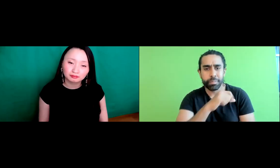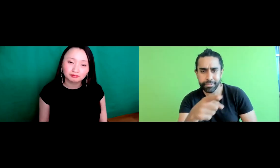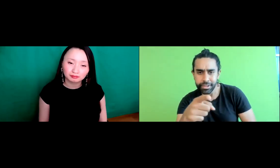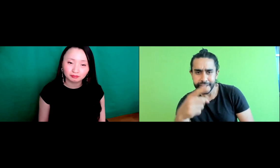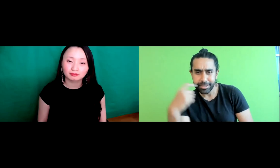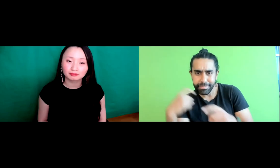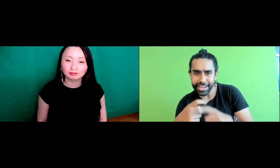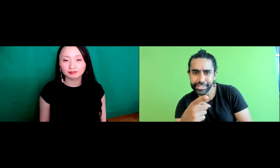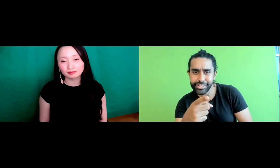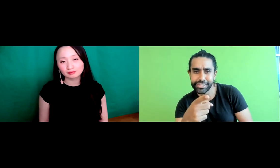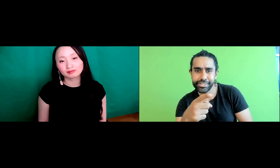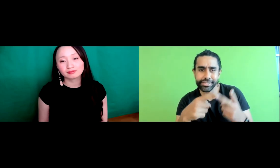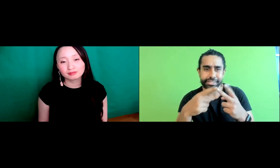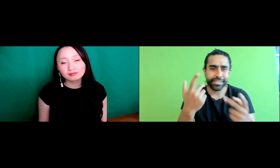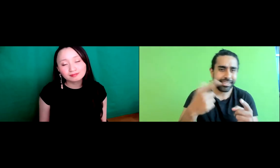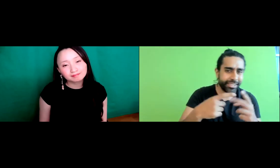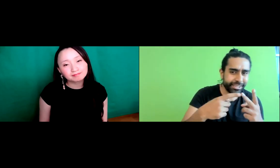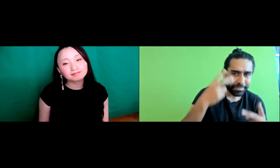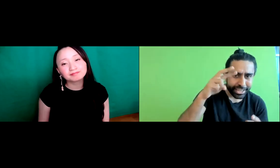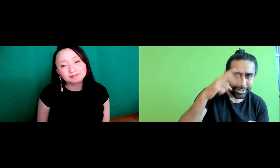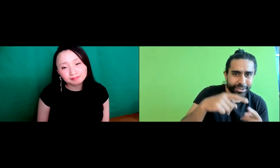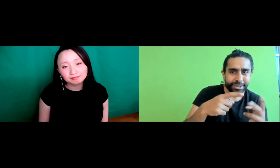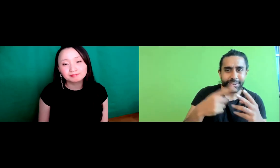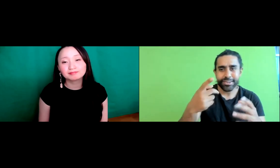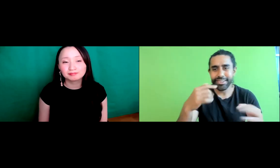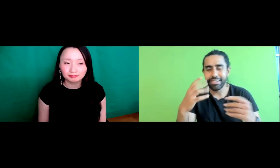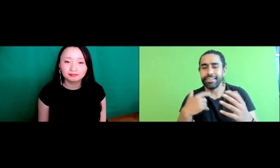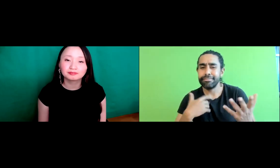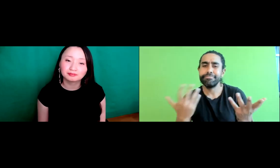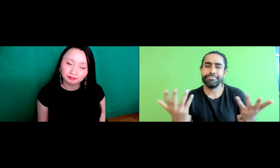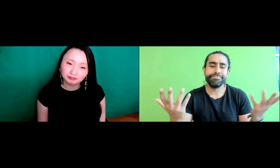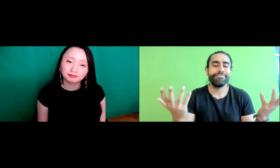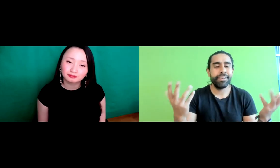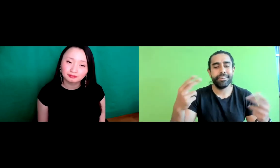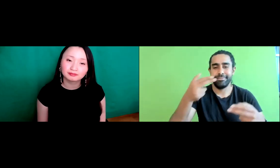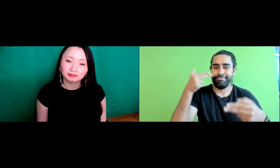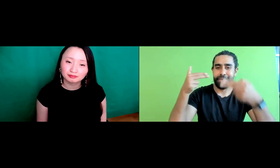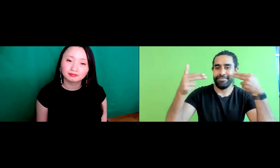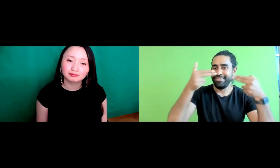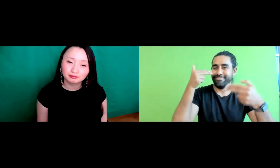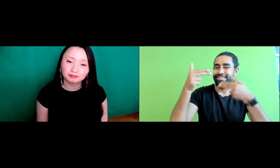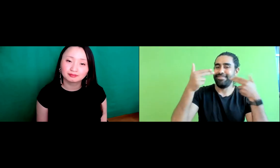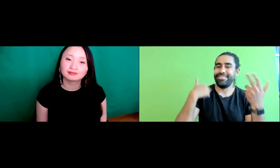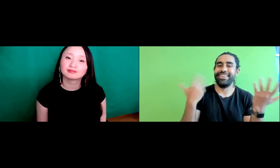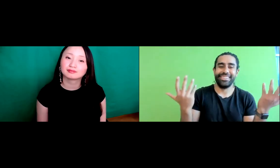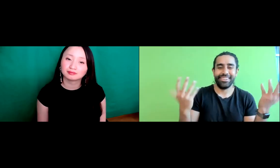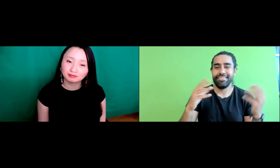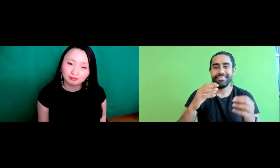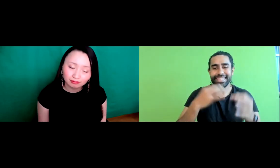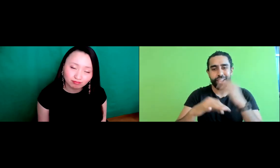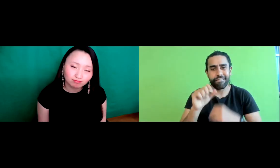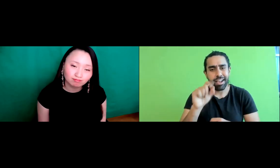I think about it, I think about coming, coming to America and seeing all these people trying